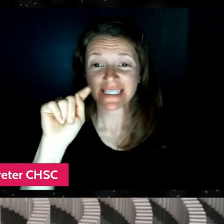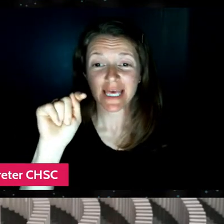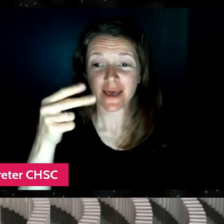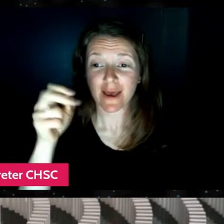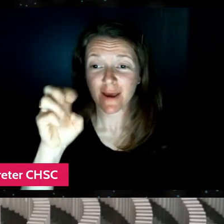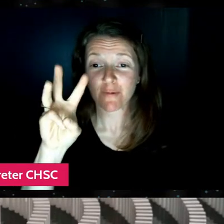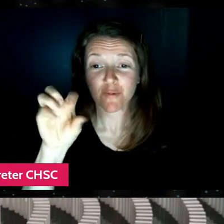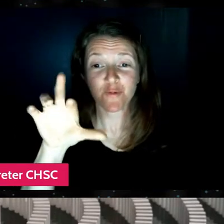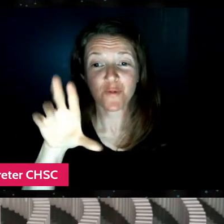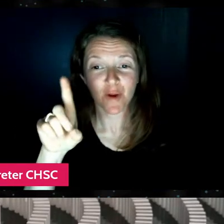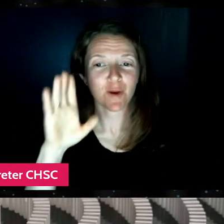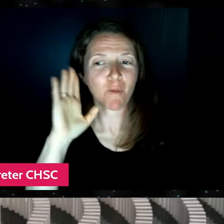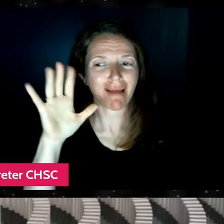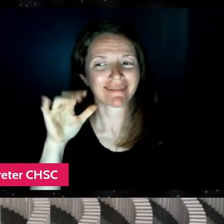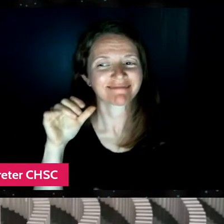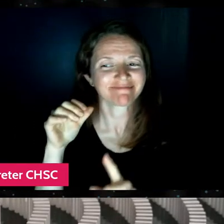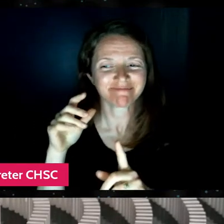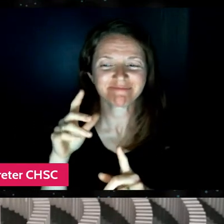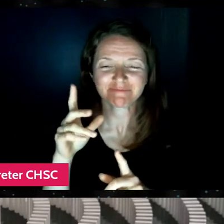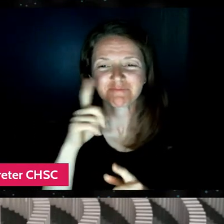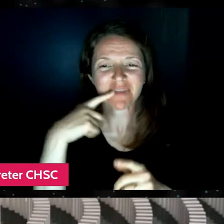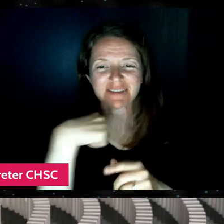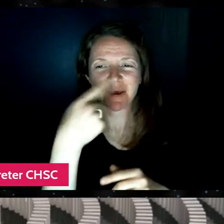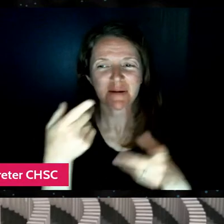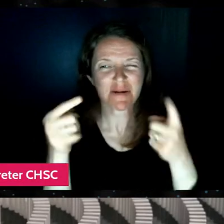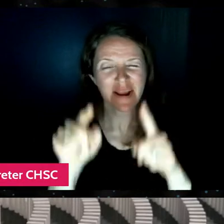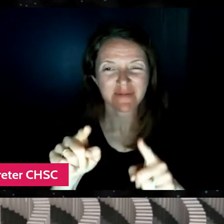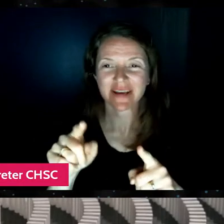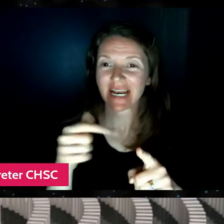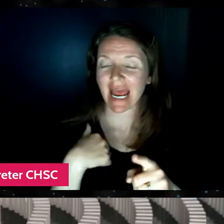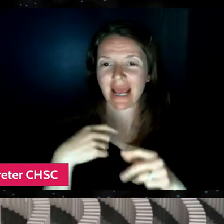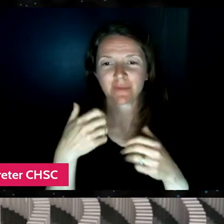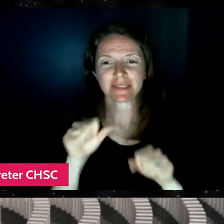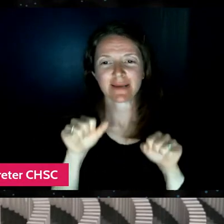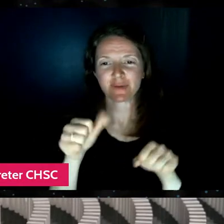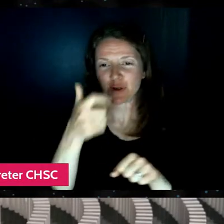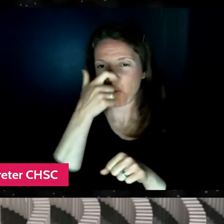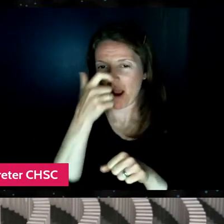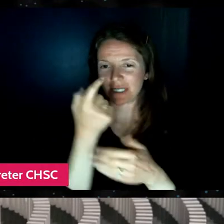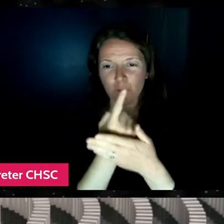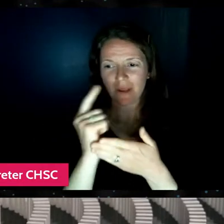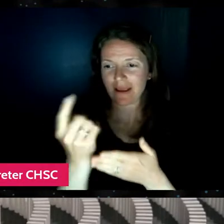I had the opportunity to watch it about a week ago and I truly felt every single emotion in this movie,